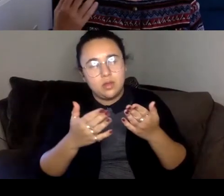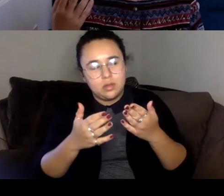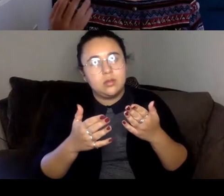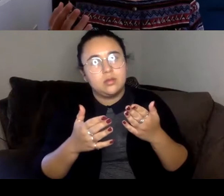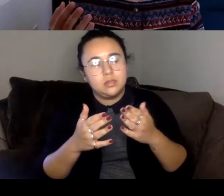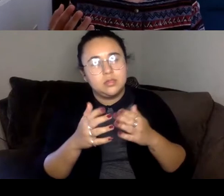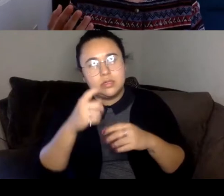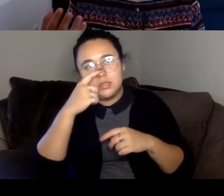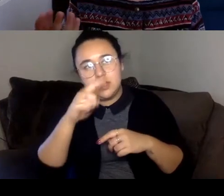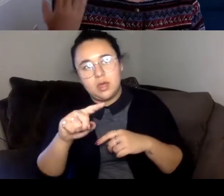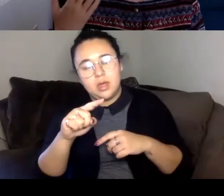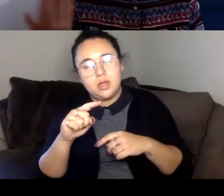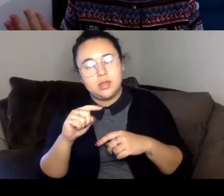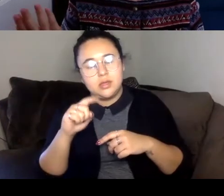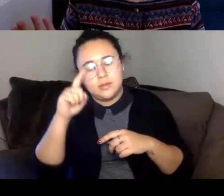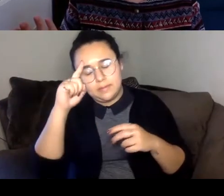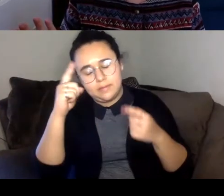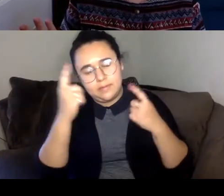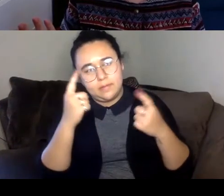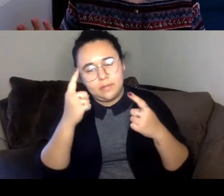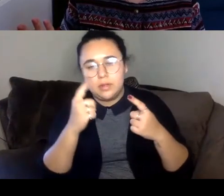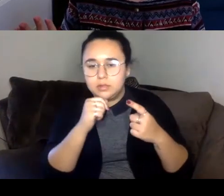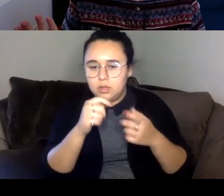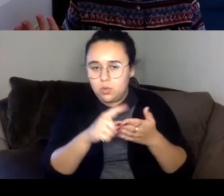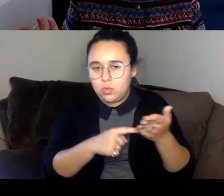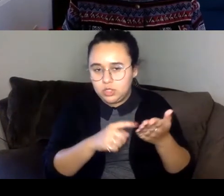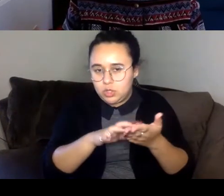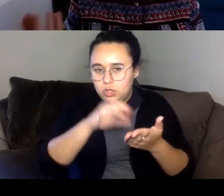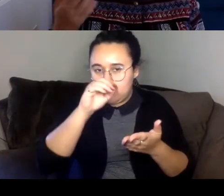And I, then you know this is not what you learn in an MFA in America but I was trying